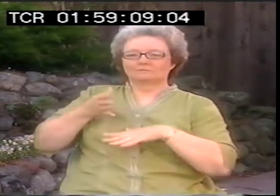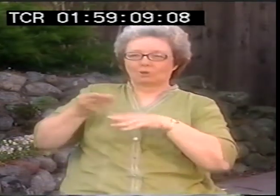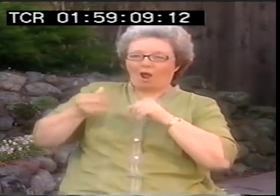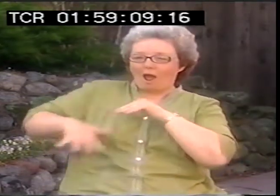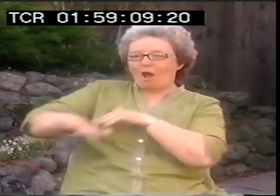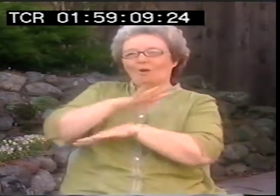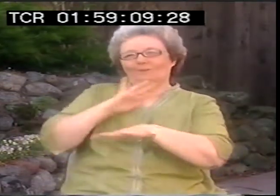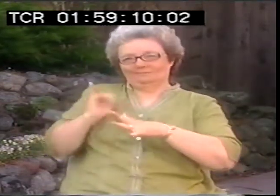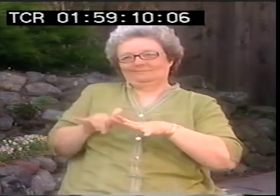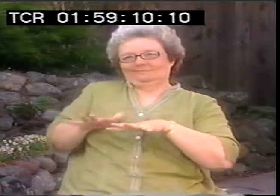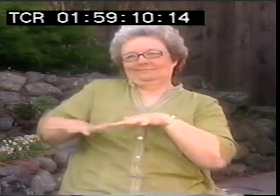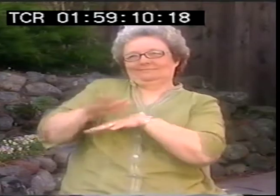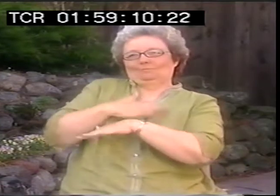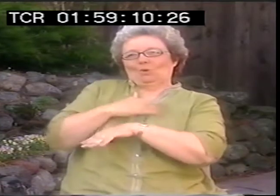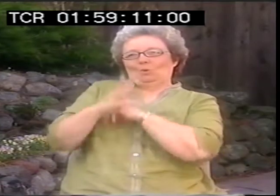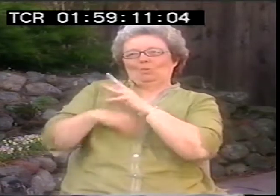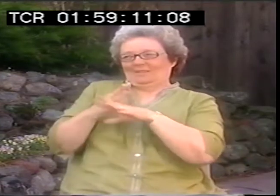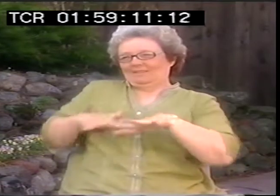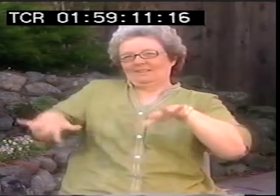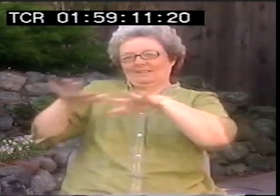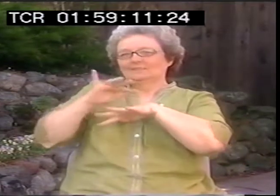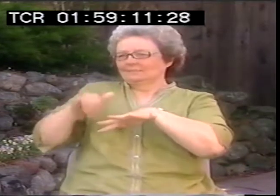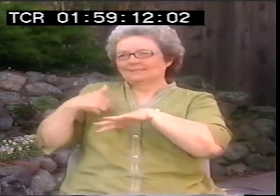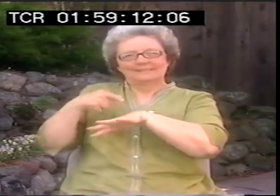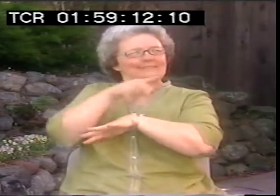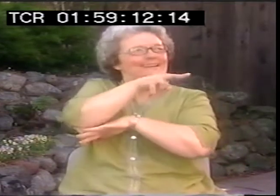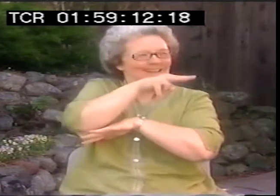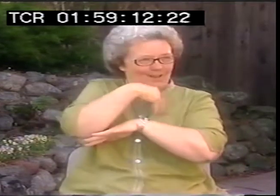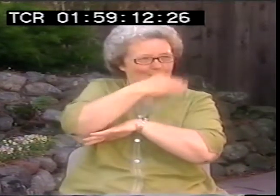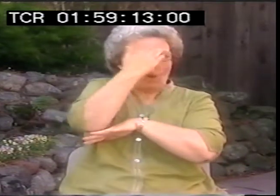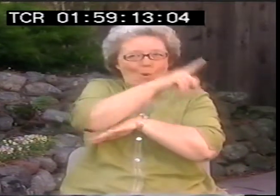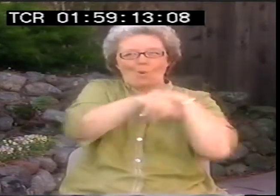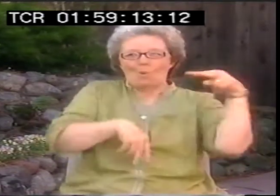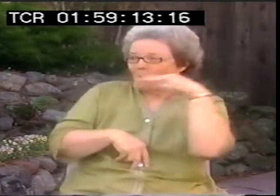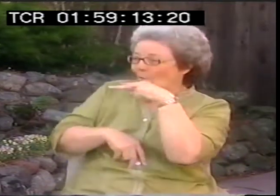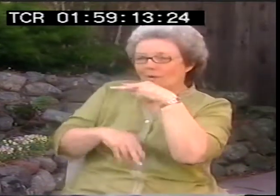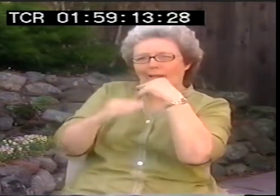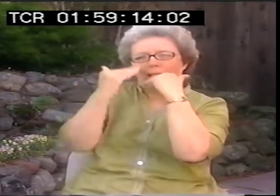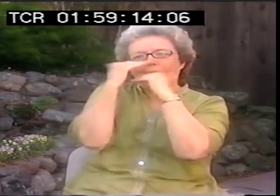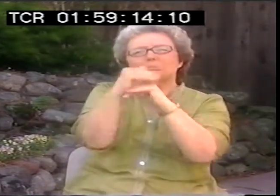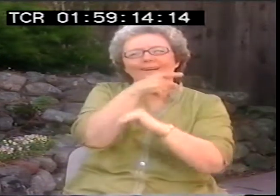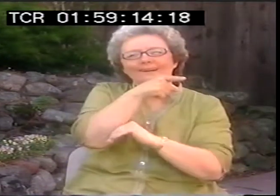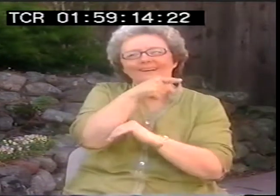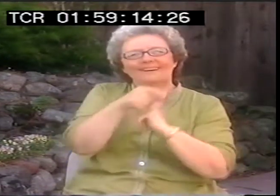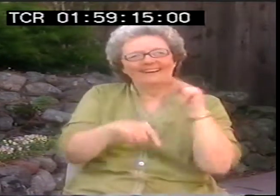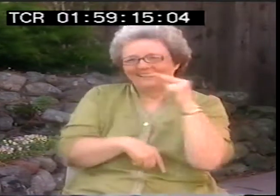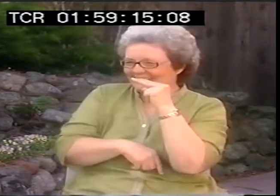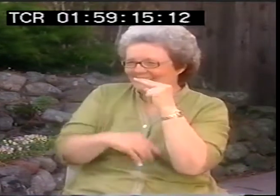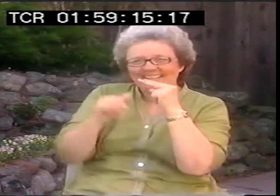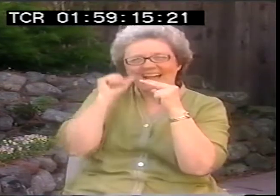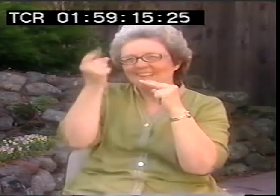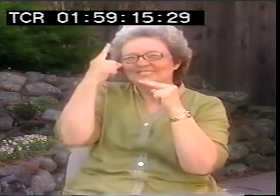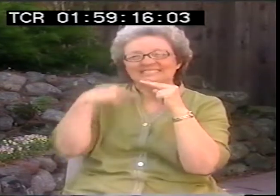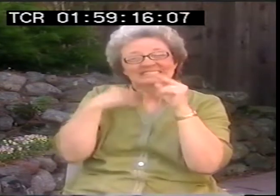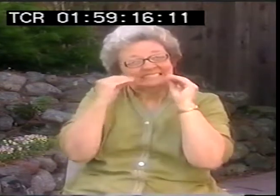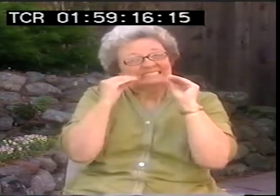But the soul of my life and my turf, my world is deaf. And I know that the hearing perspective on deaf people